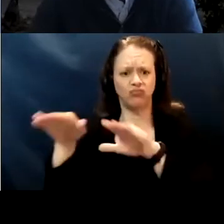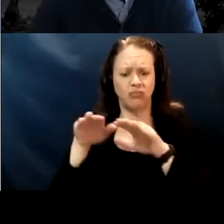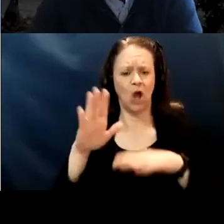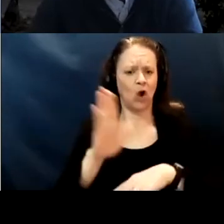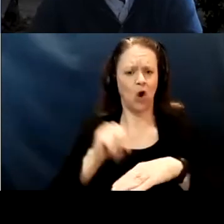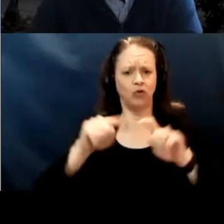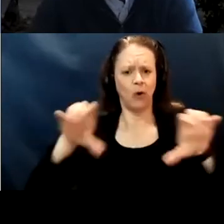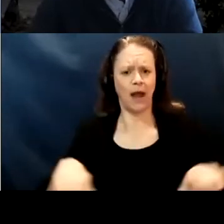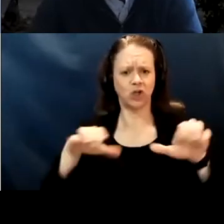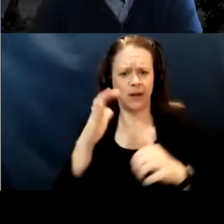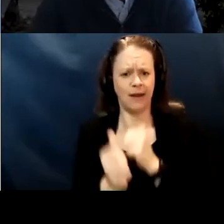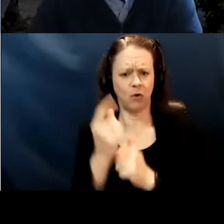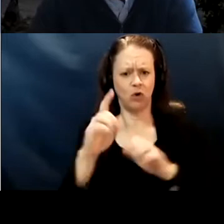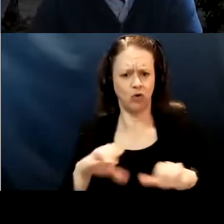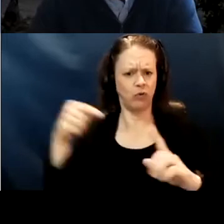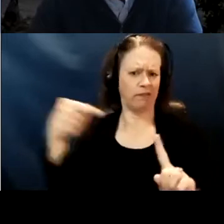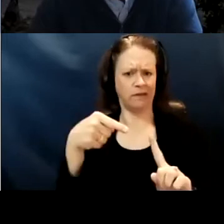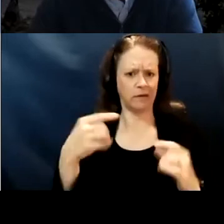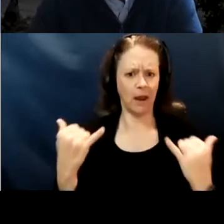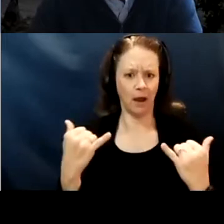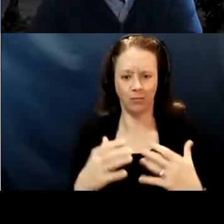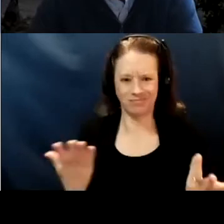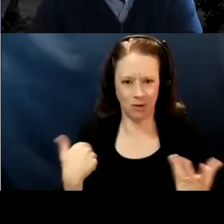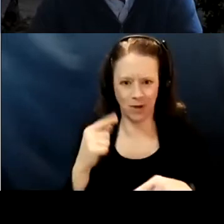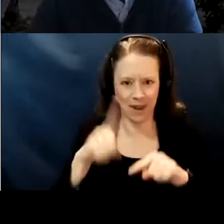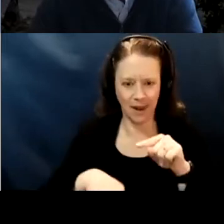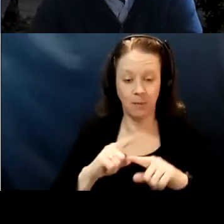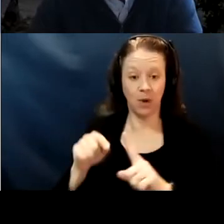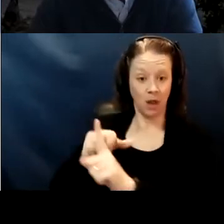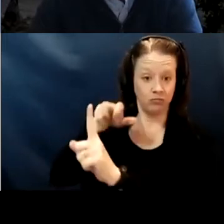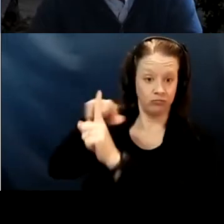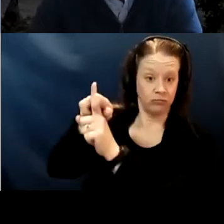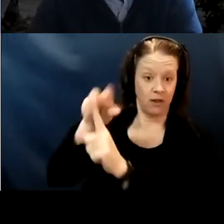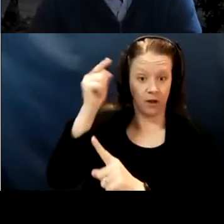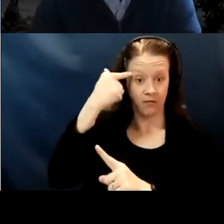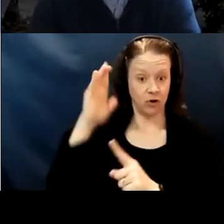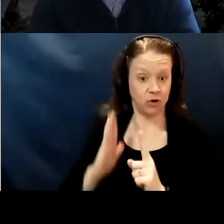But we certainly can reach out to the governor's office and say, "You know, there's really some agitation.